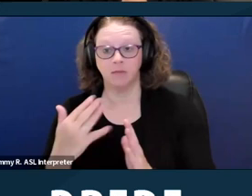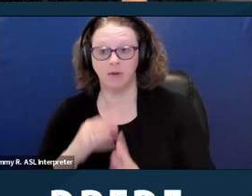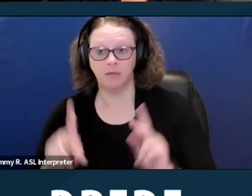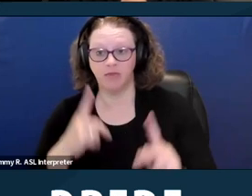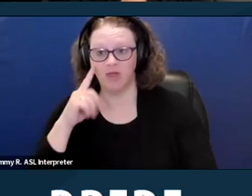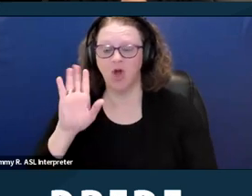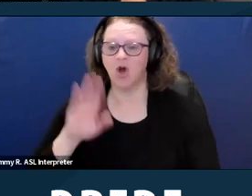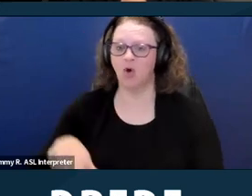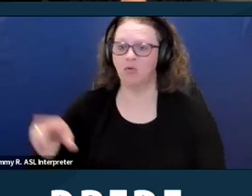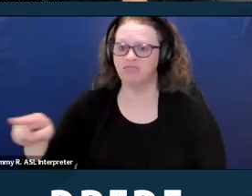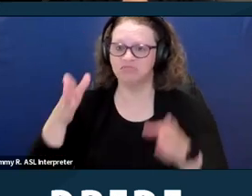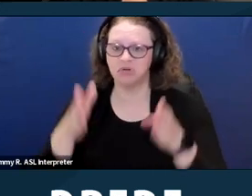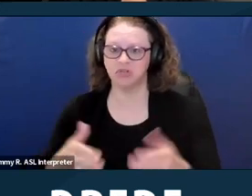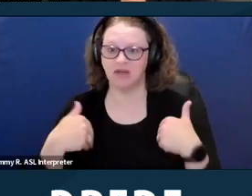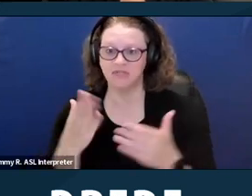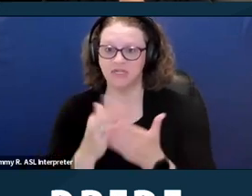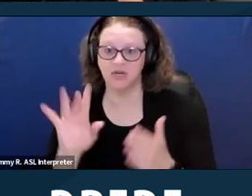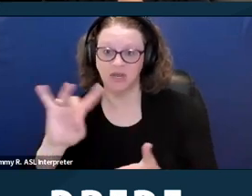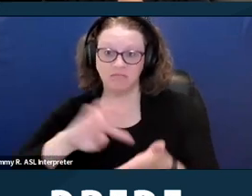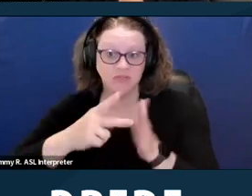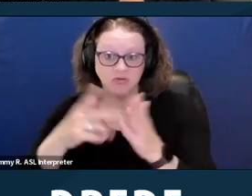or are drug users, criminals, et cetera.